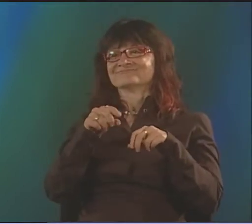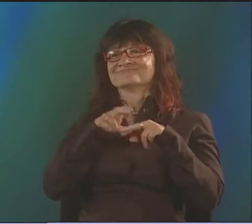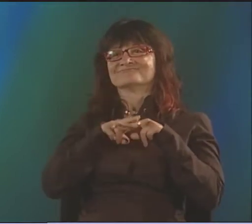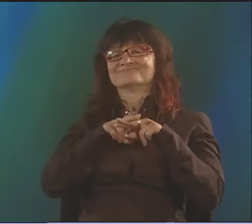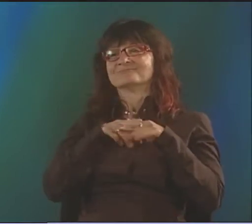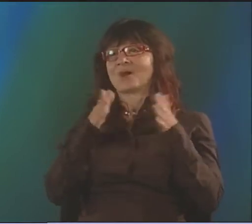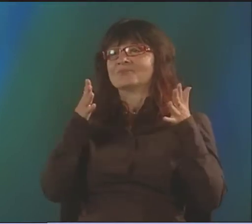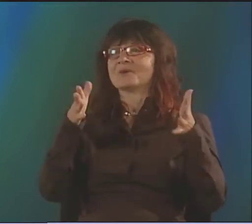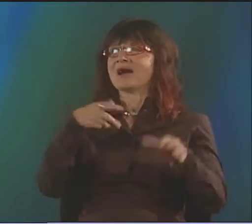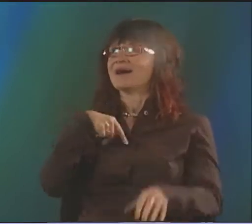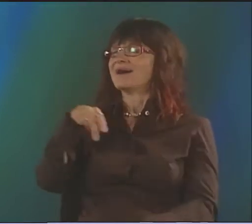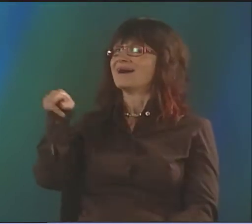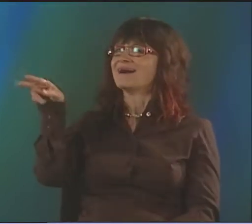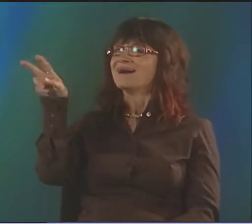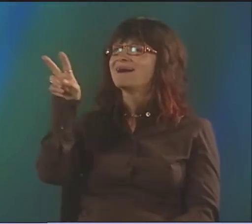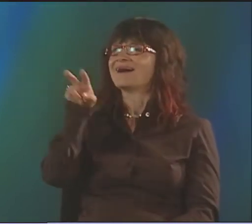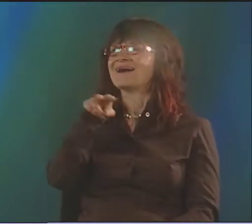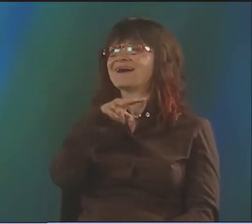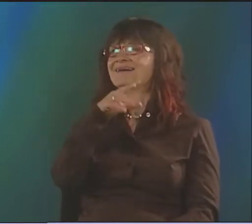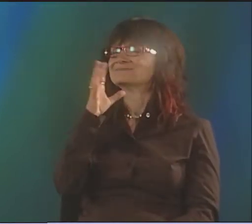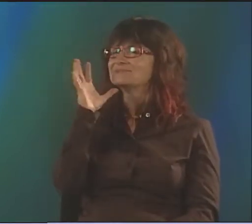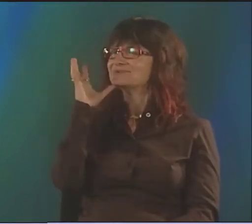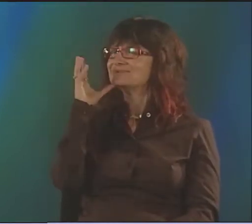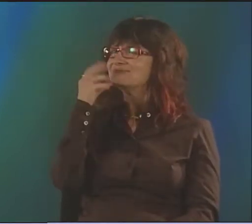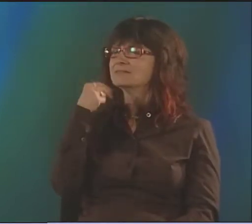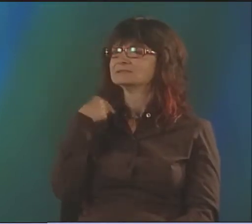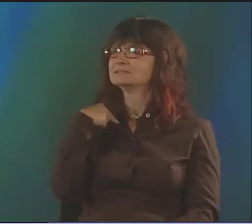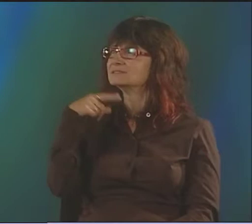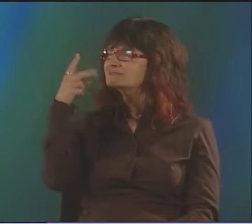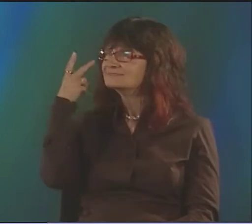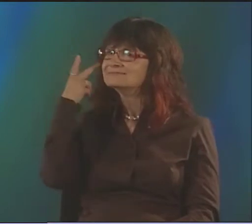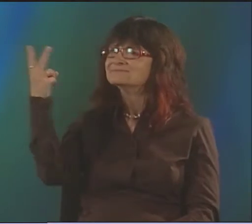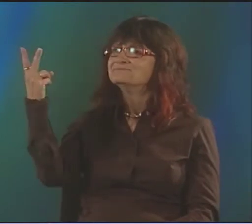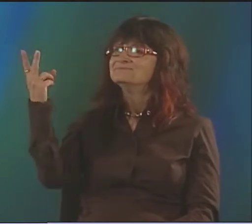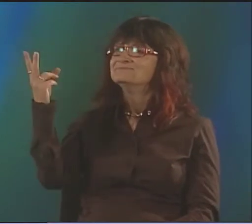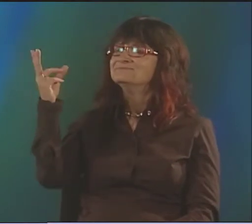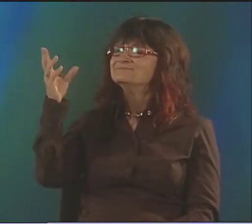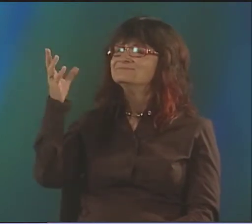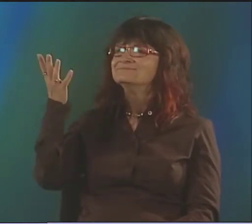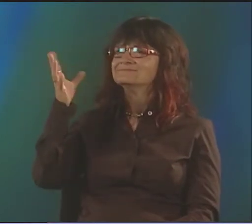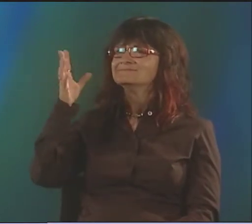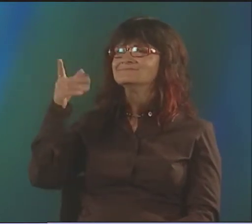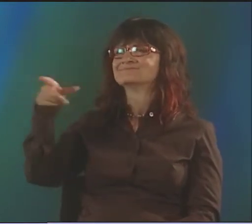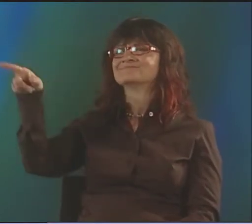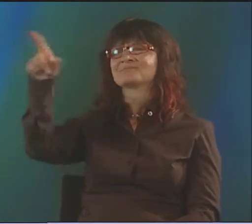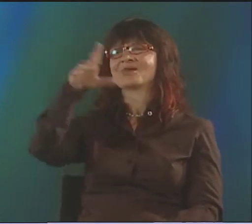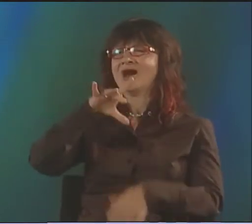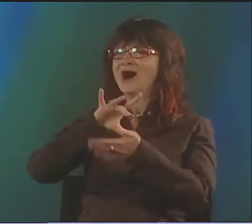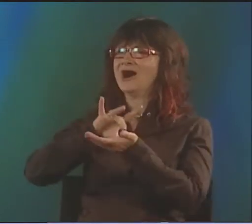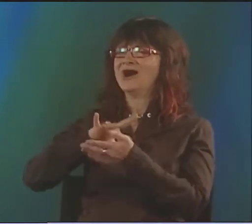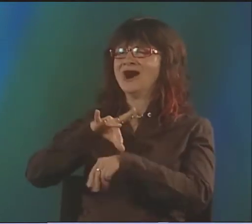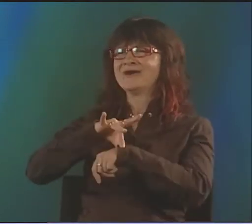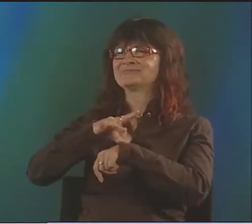DONNA AND I WERE DRIVING, I REMEMBER, AND I WAS LOOKING AT THE BEAUTIFUL SCENERY.